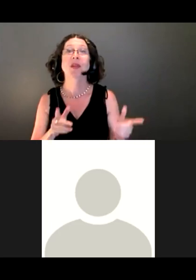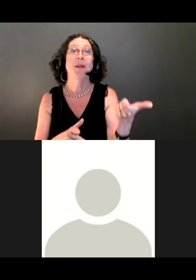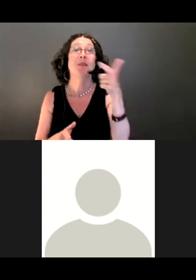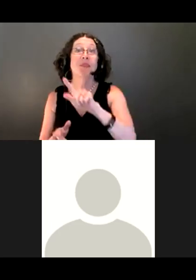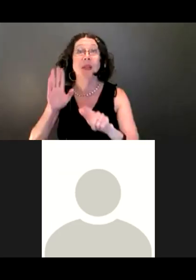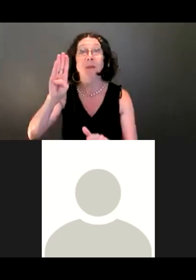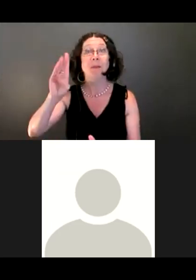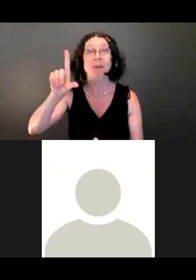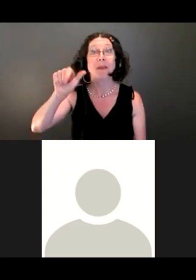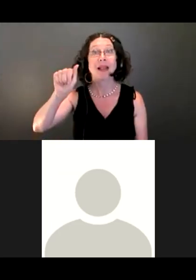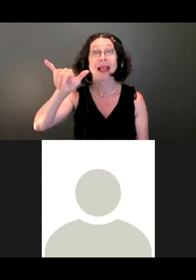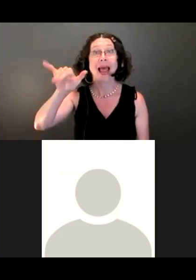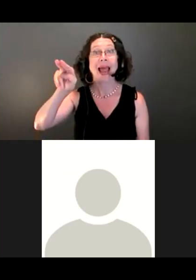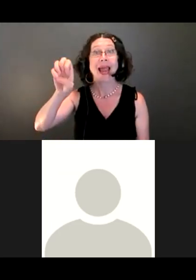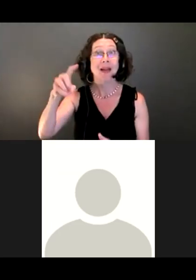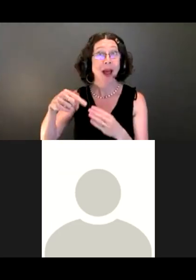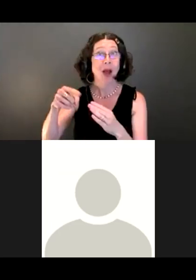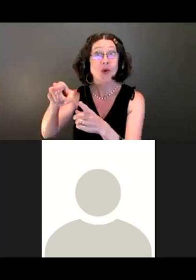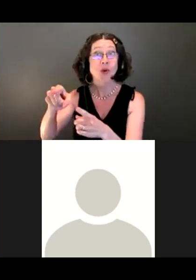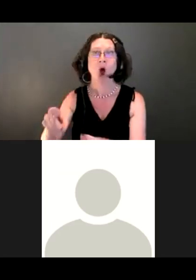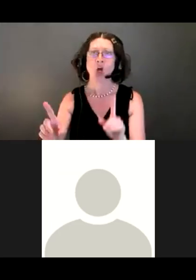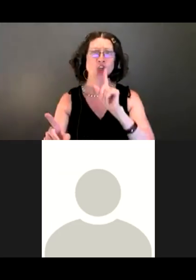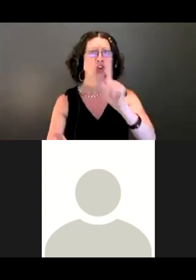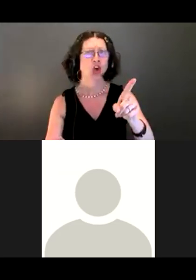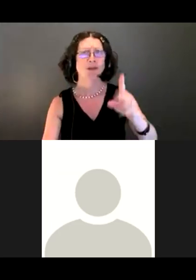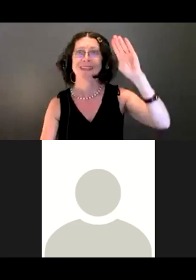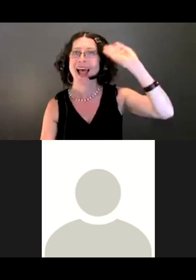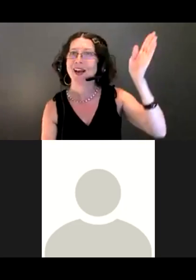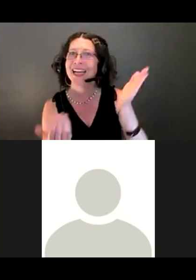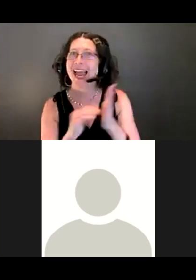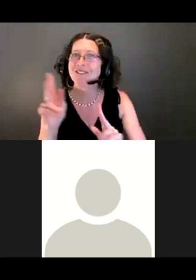Blayne, how about you? Sure thing. Hello again, folks. This is Blayne.